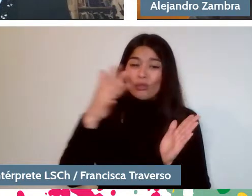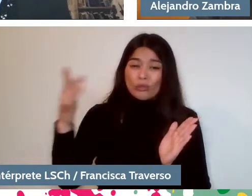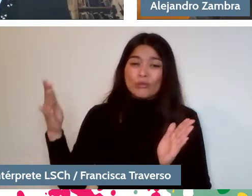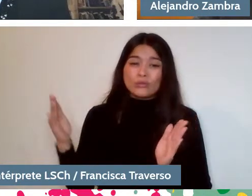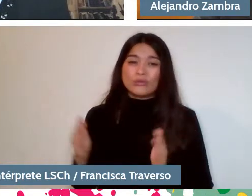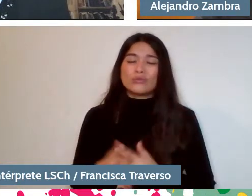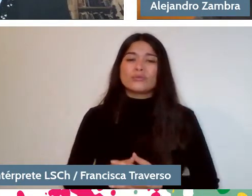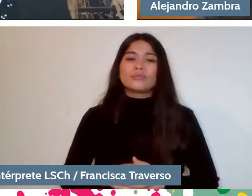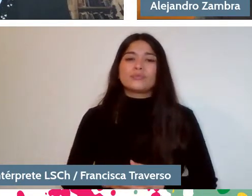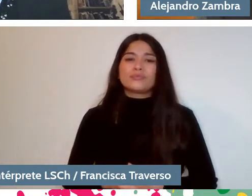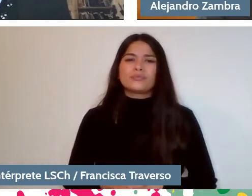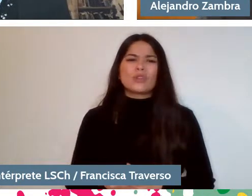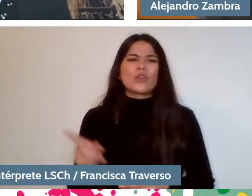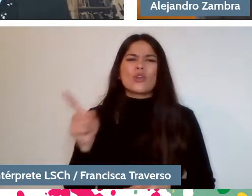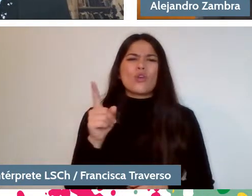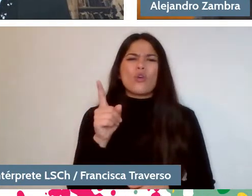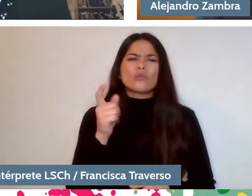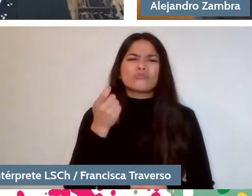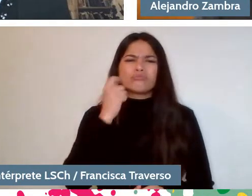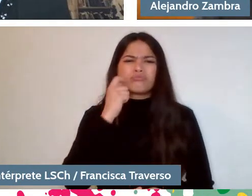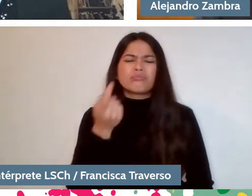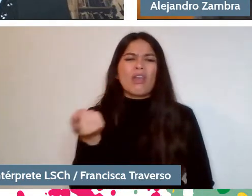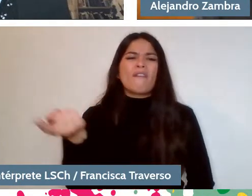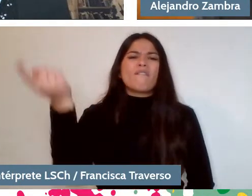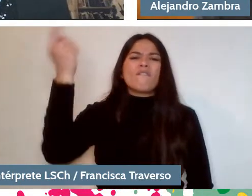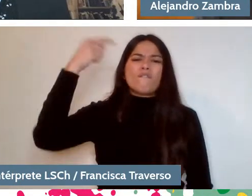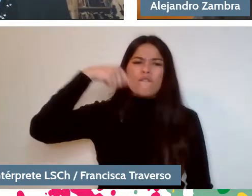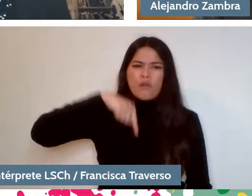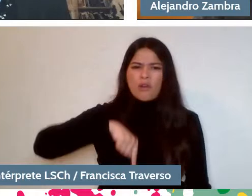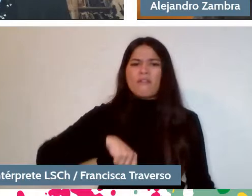going back, but rather of...